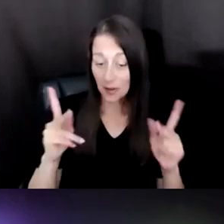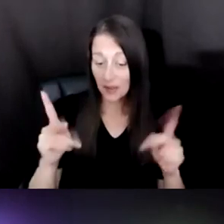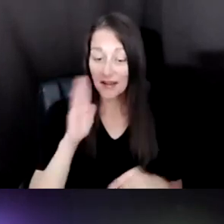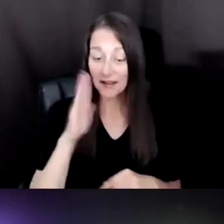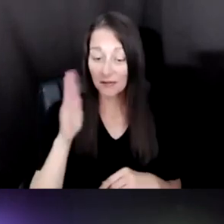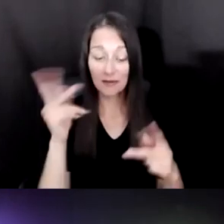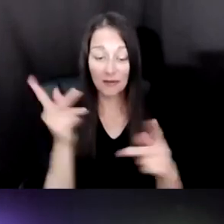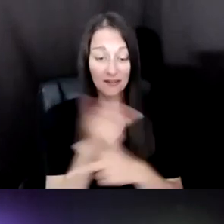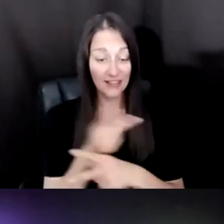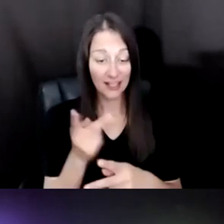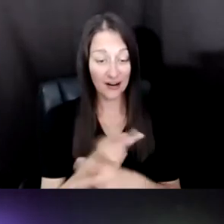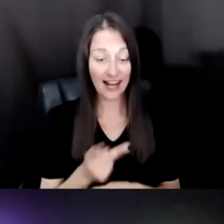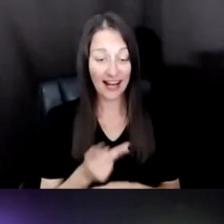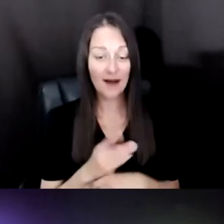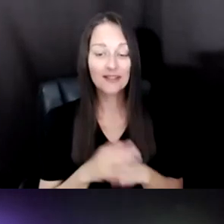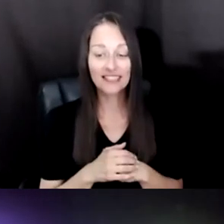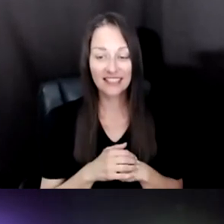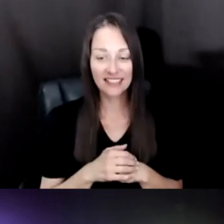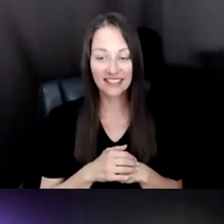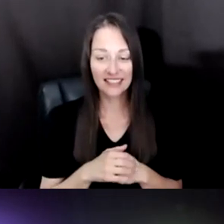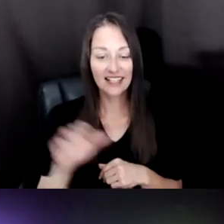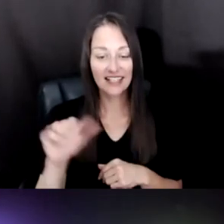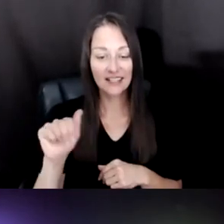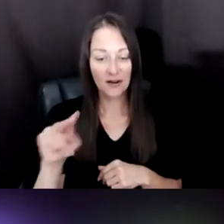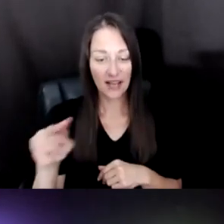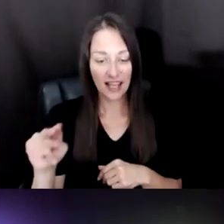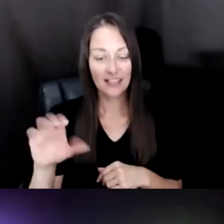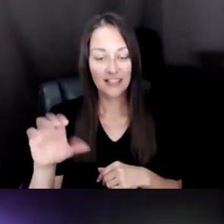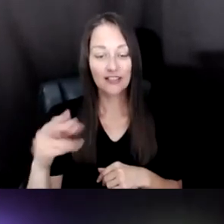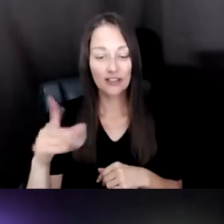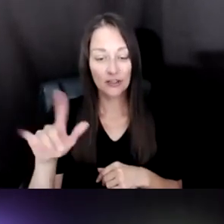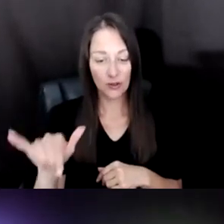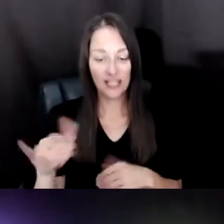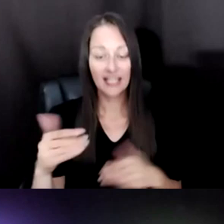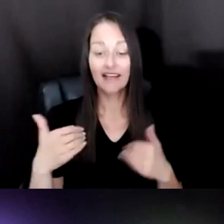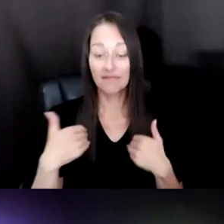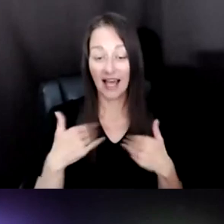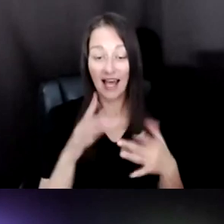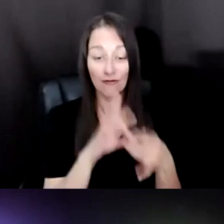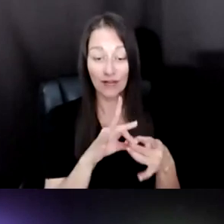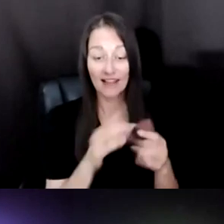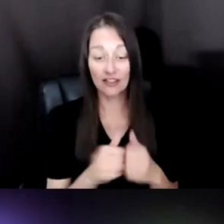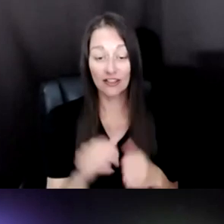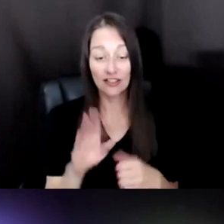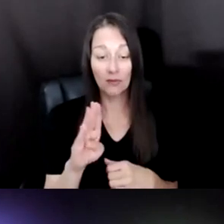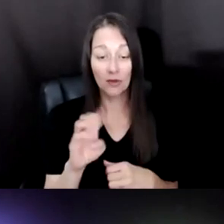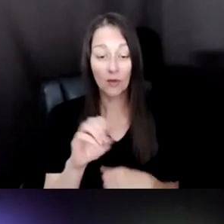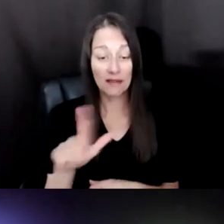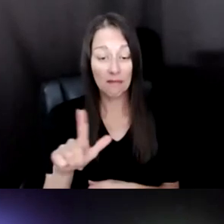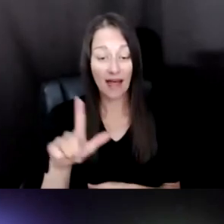AND, AND SHULI HAD THE RELATIONSHIP WITH BELL LABS TO SAY HEY WE NEED THIS, YOU KNOW, WHATEVER THIS